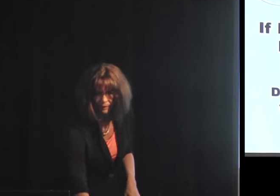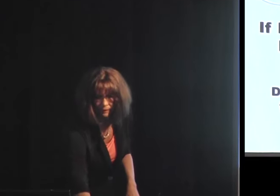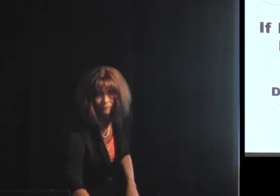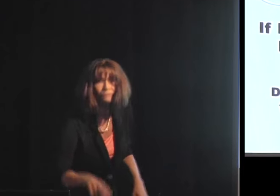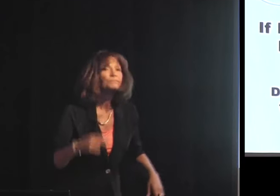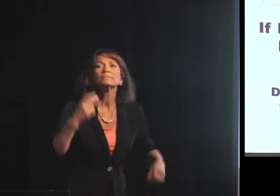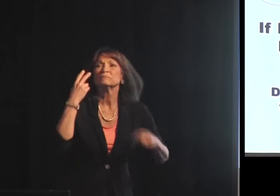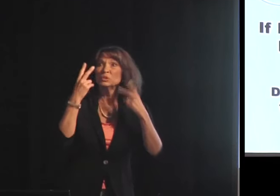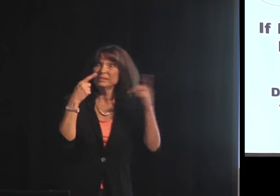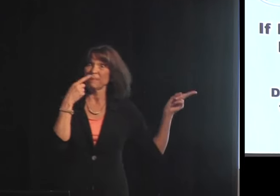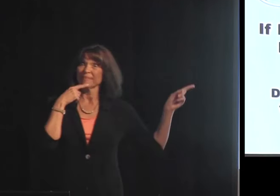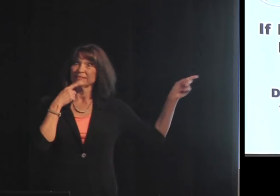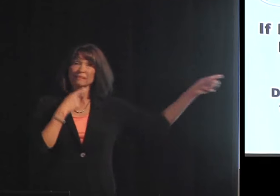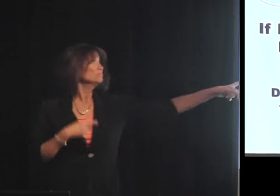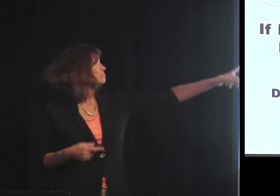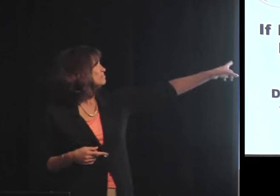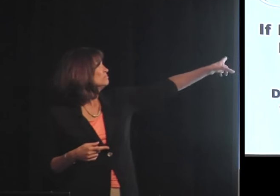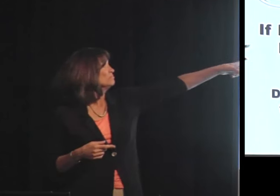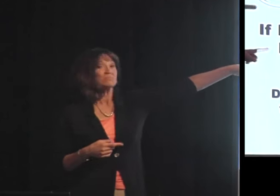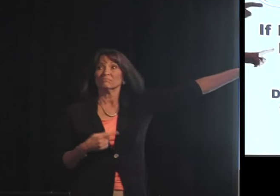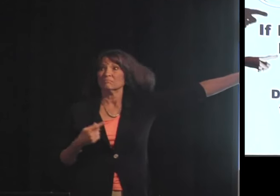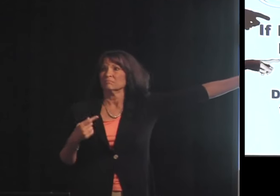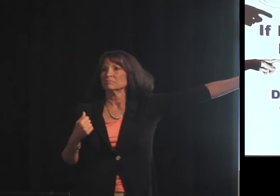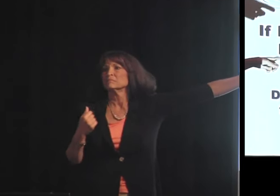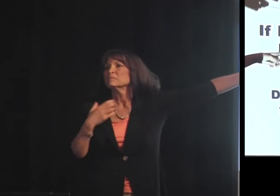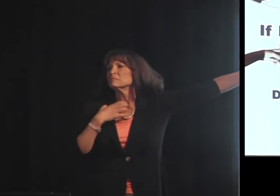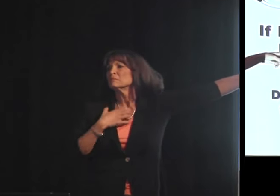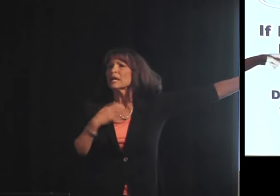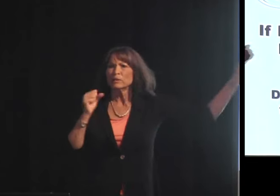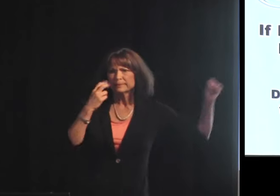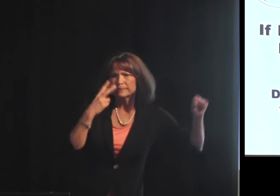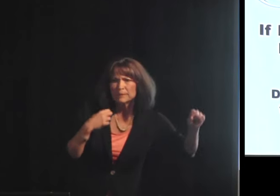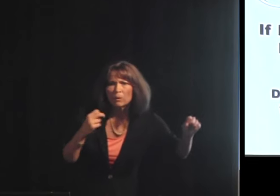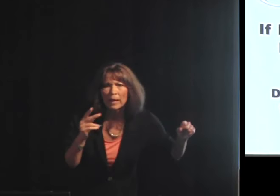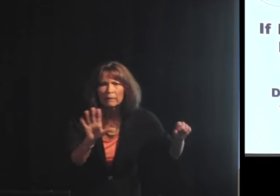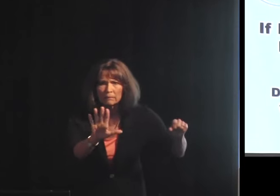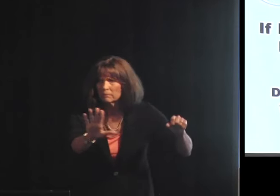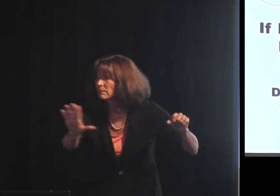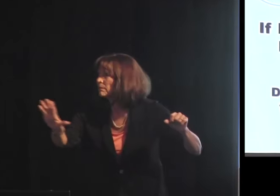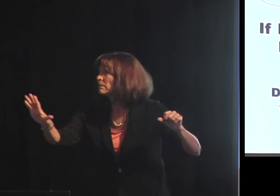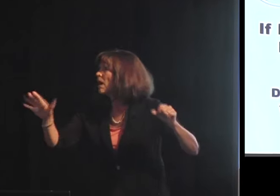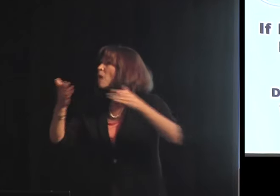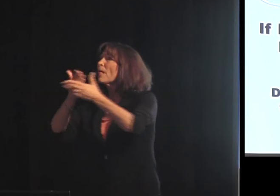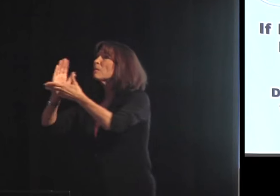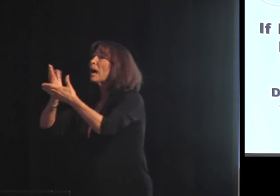Thank you. Can you see what this says? Can the interpreters see me okay?